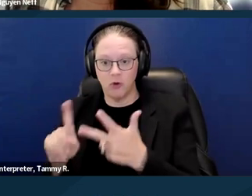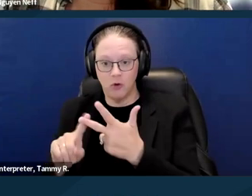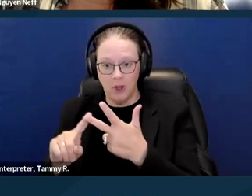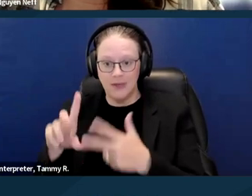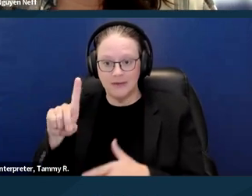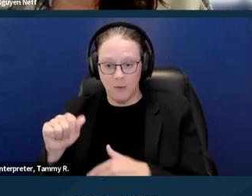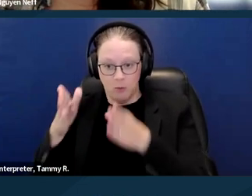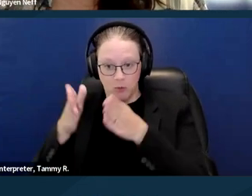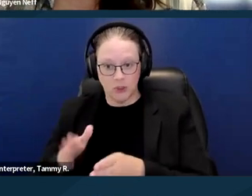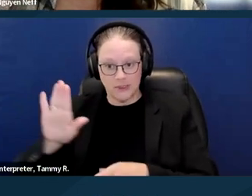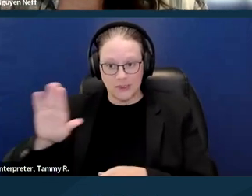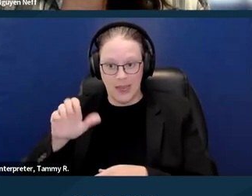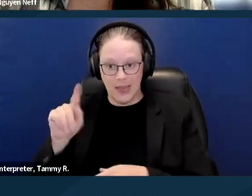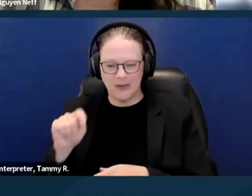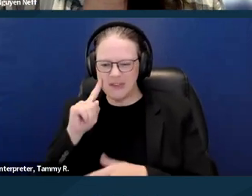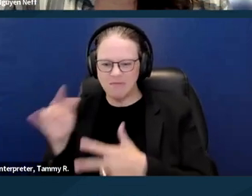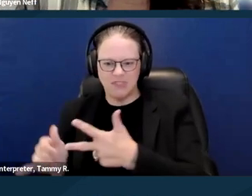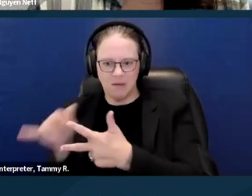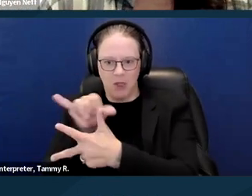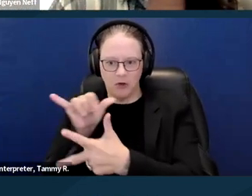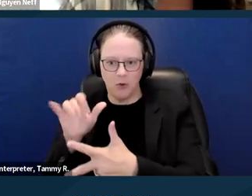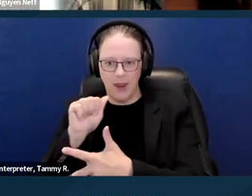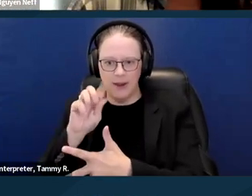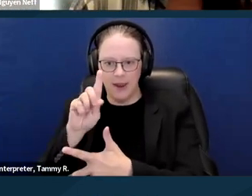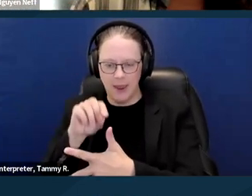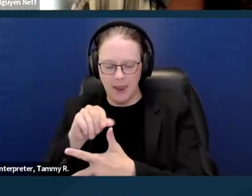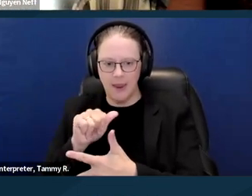sort of equivalent of the ADA. There's the Unruh Civil Rights Act,